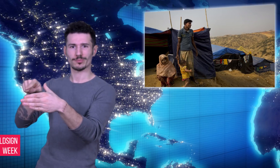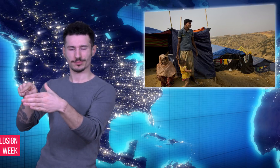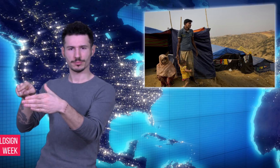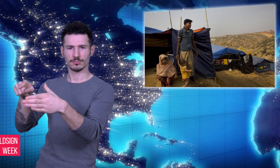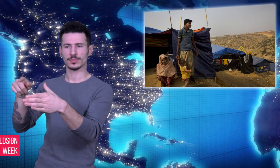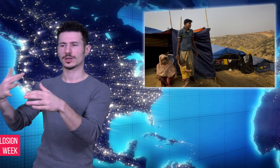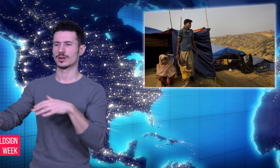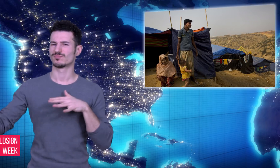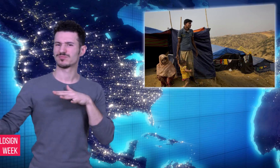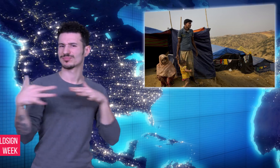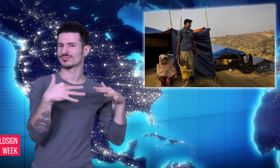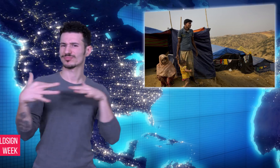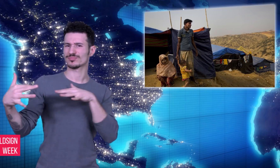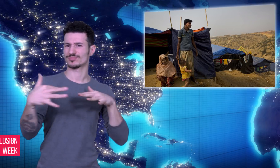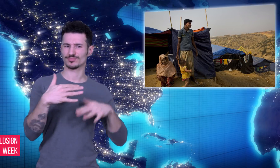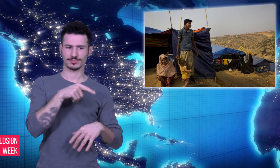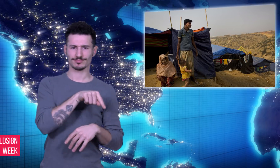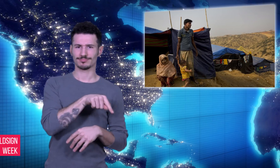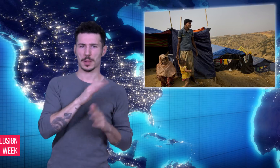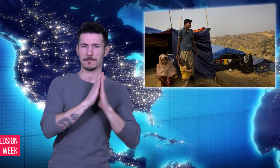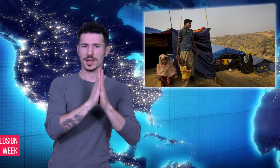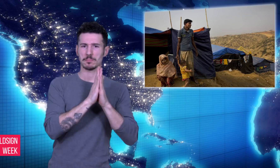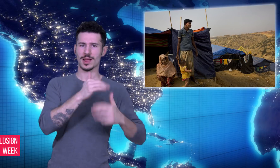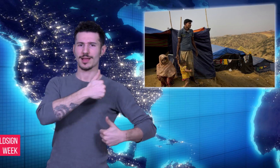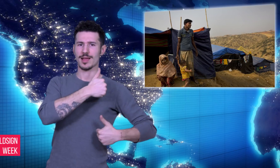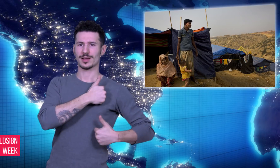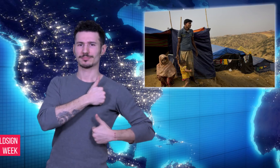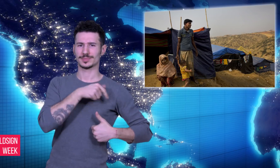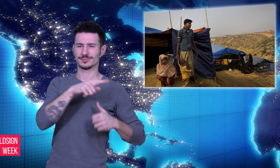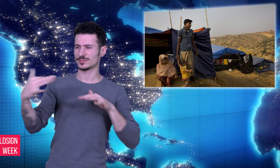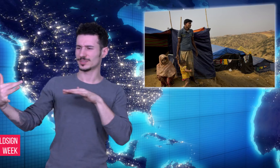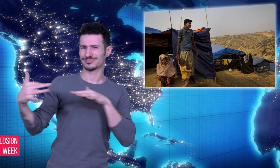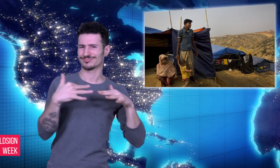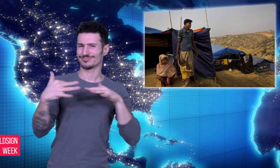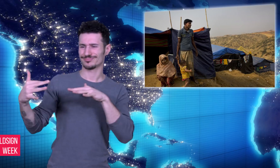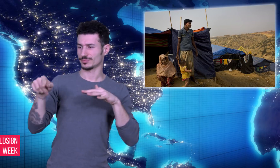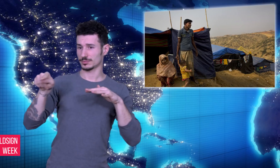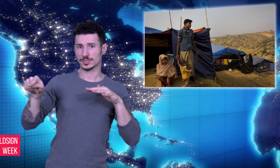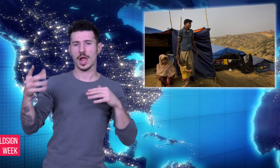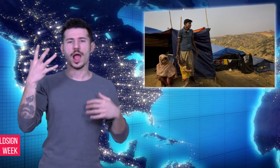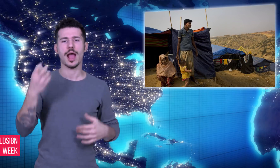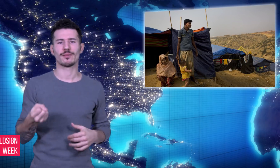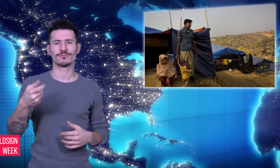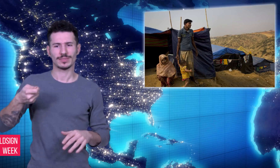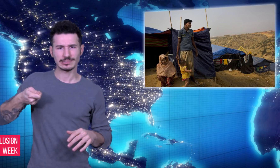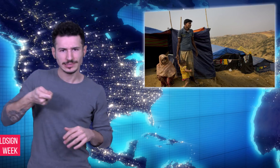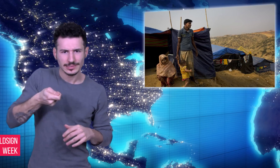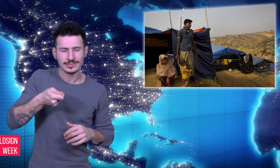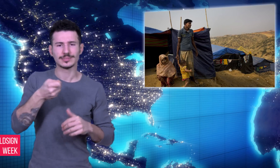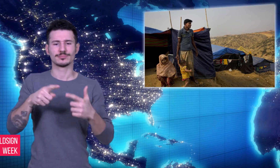Rohingya terrorists attacked the